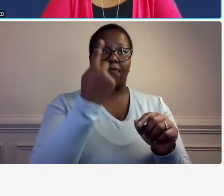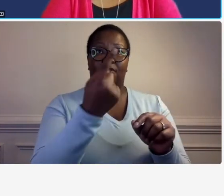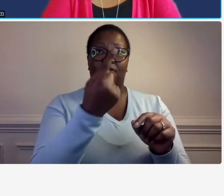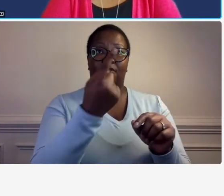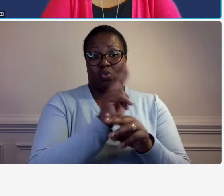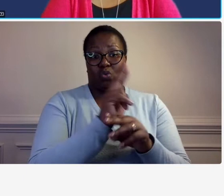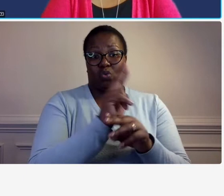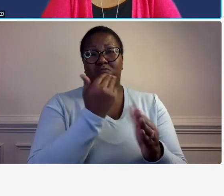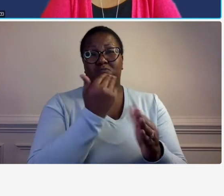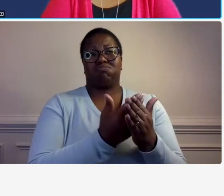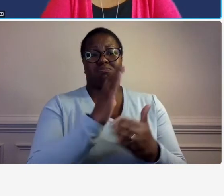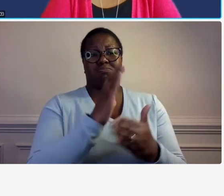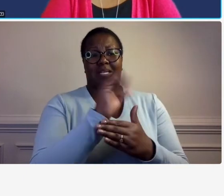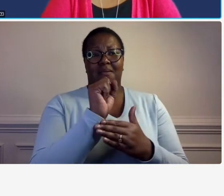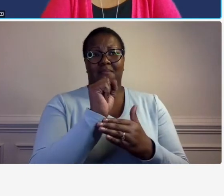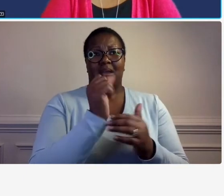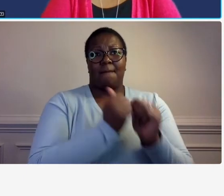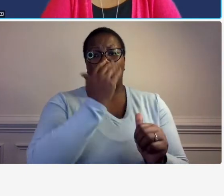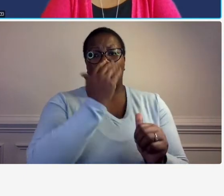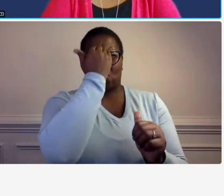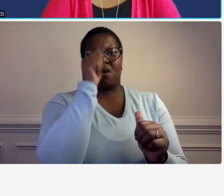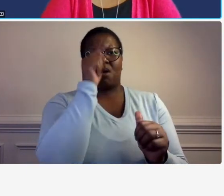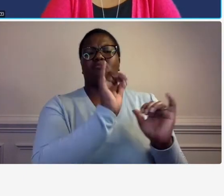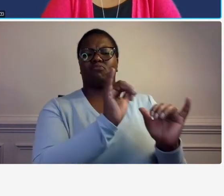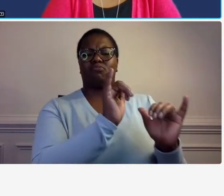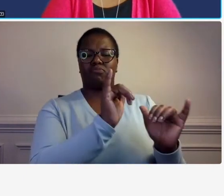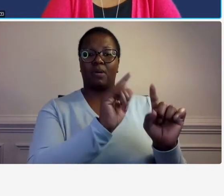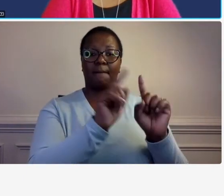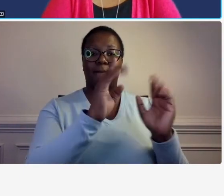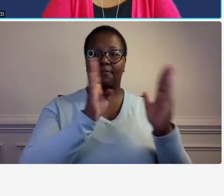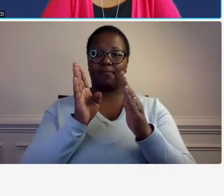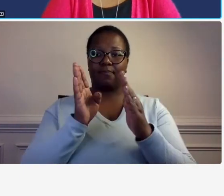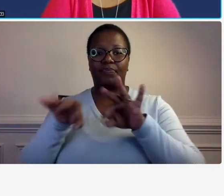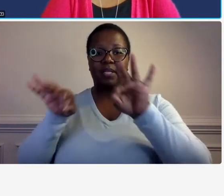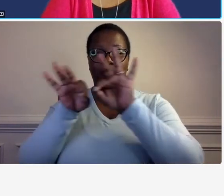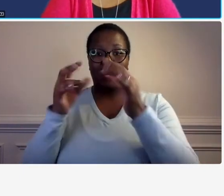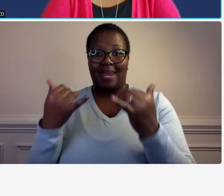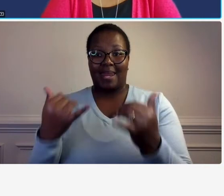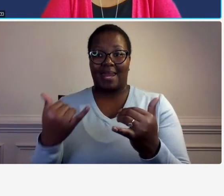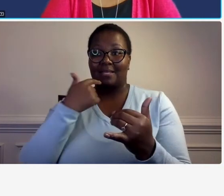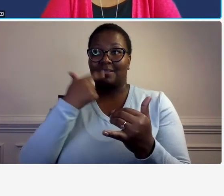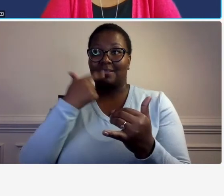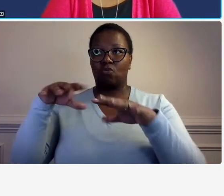have to ensure since you now have taken a key component of your accounting system and now